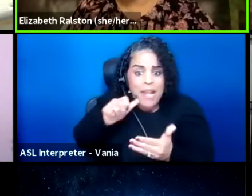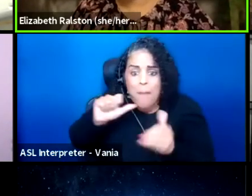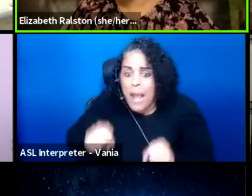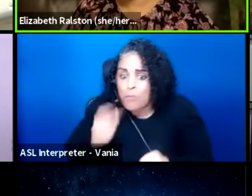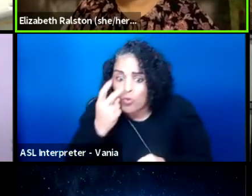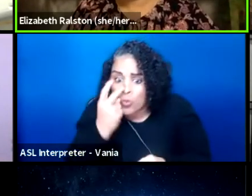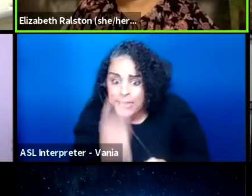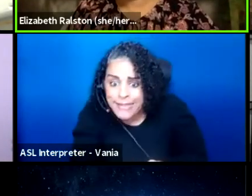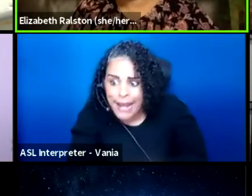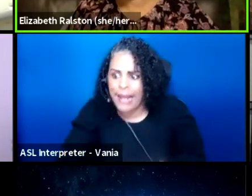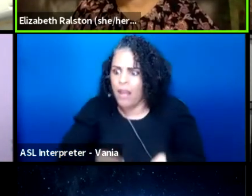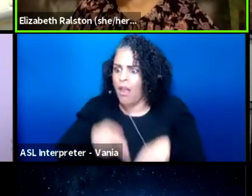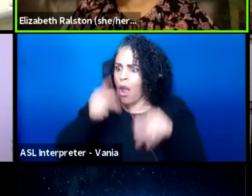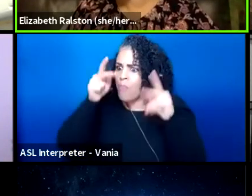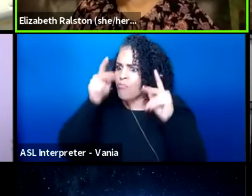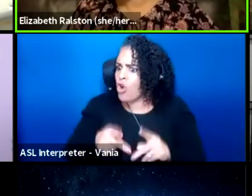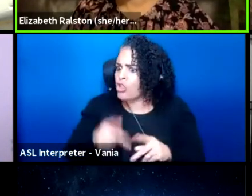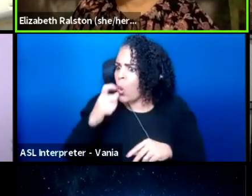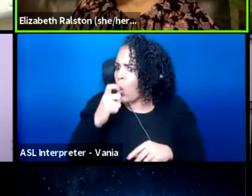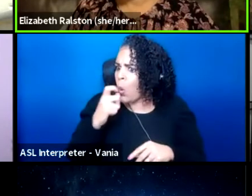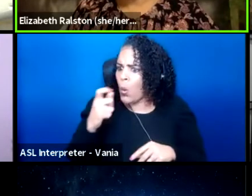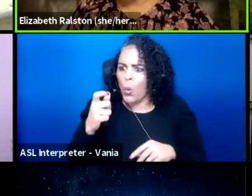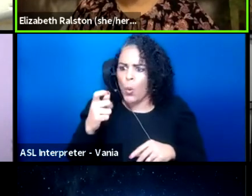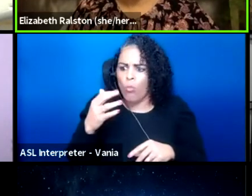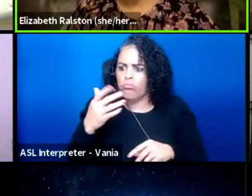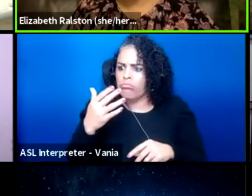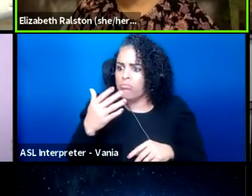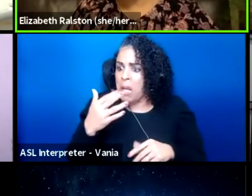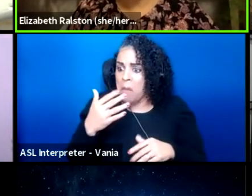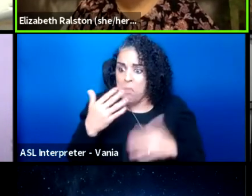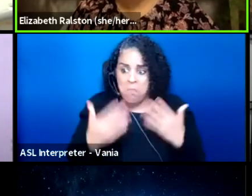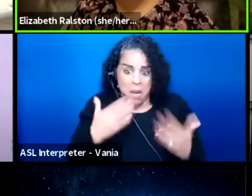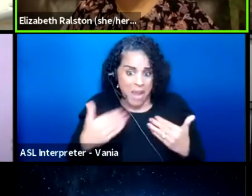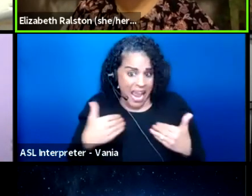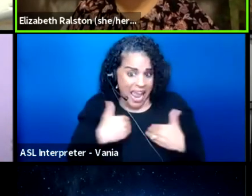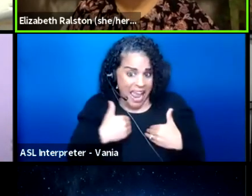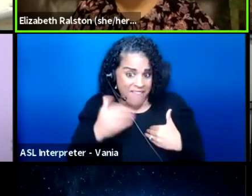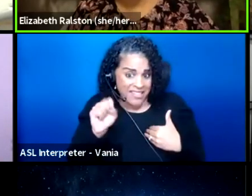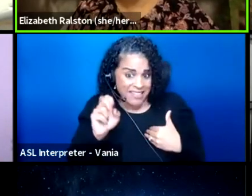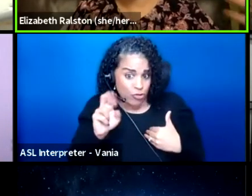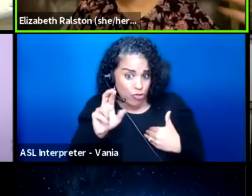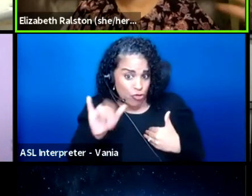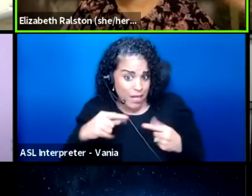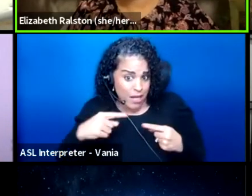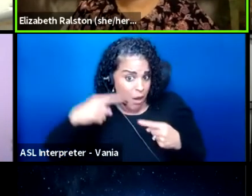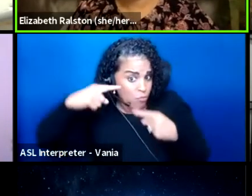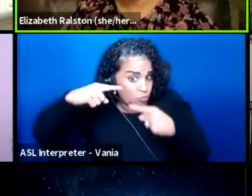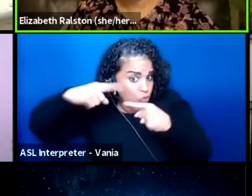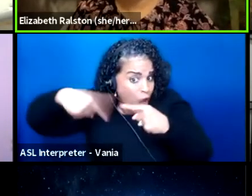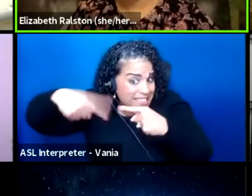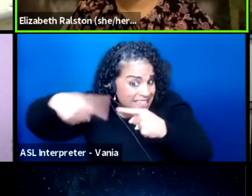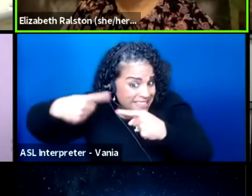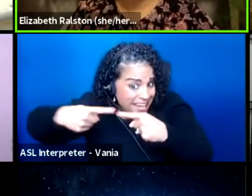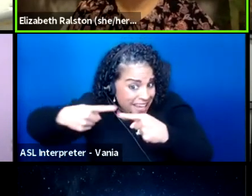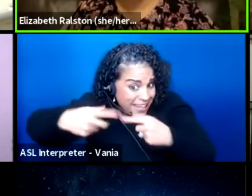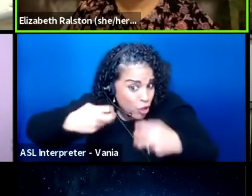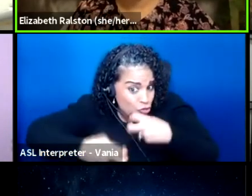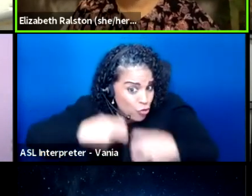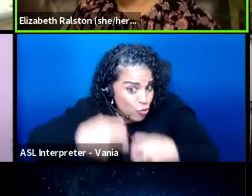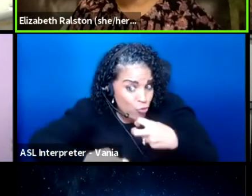a person who might have sensory processing issues, a person who can't see very well.